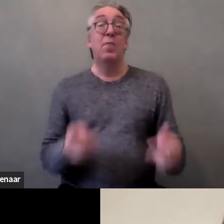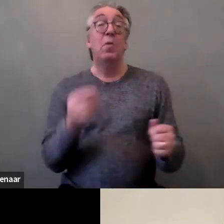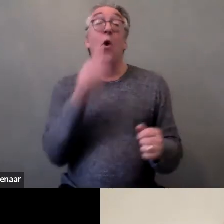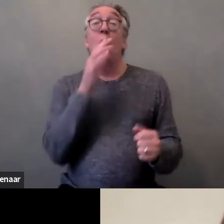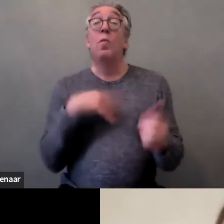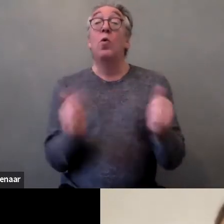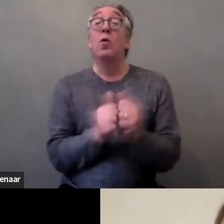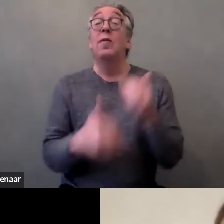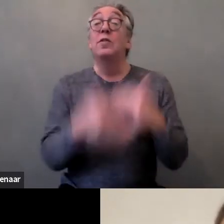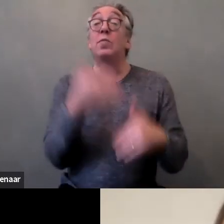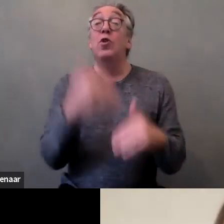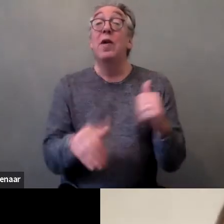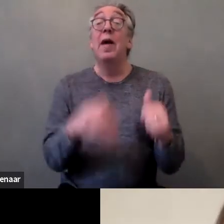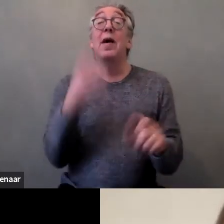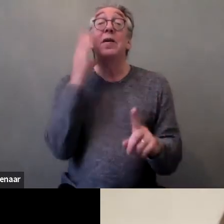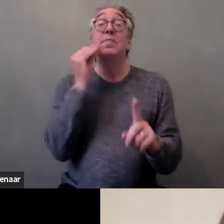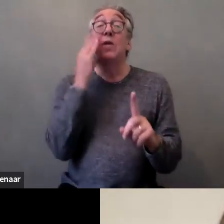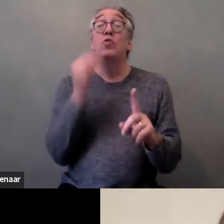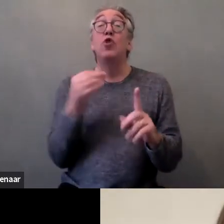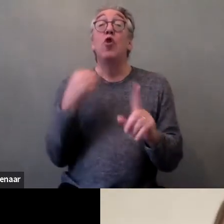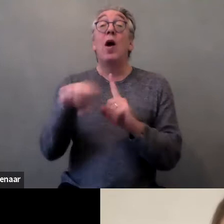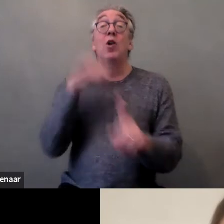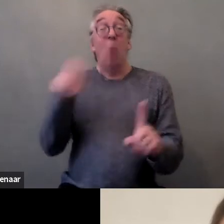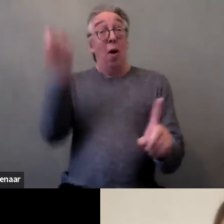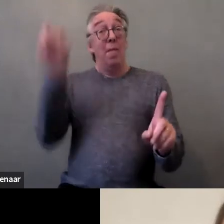sexual violence from people providing everyday assistance.